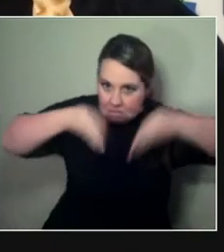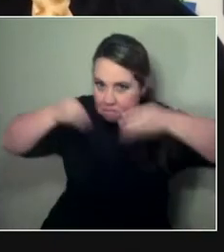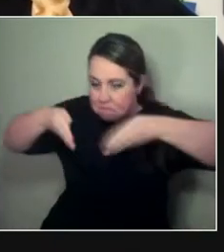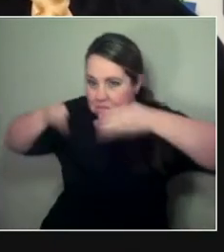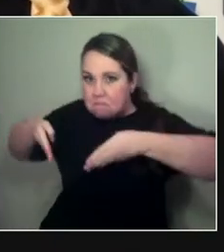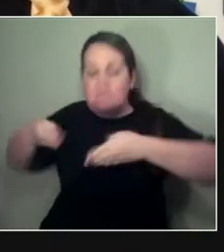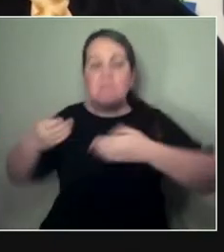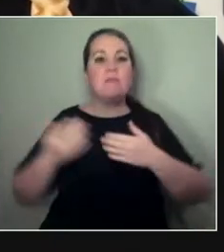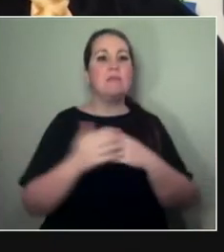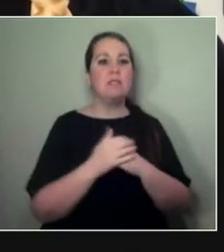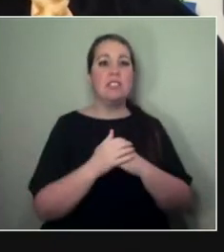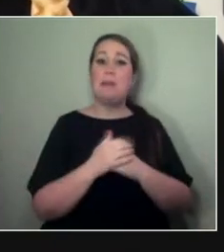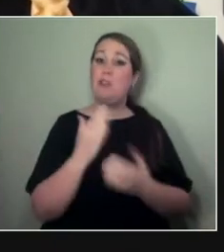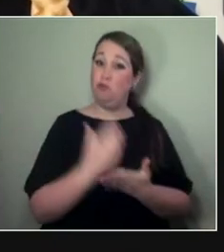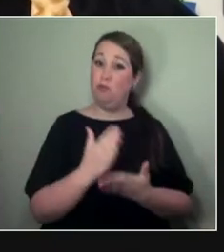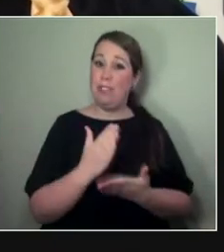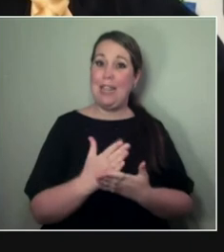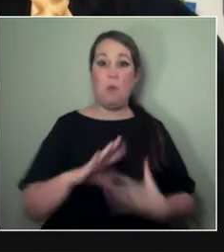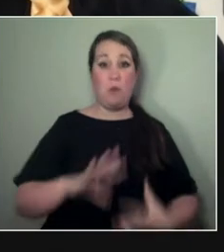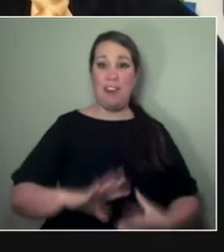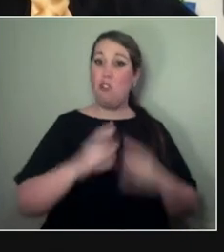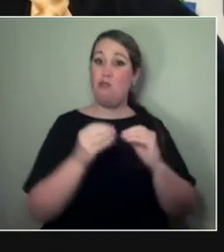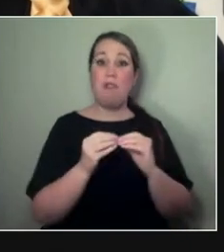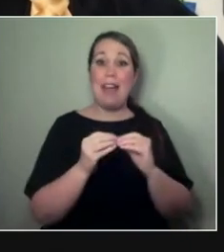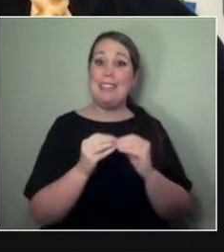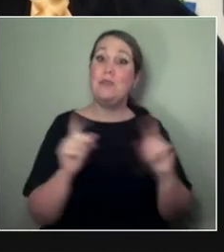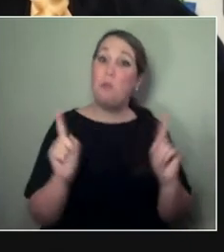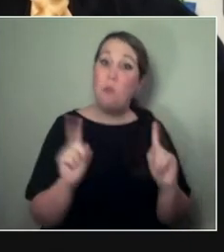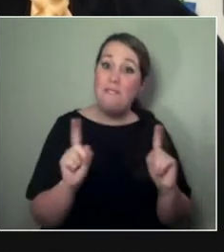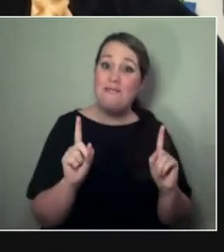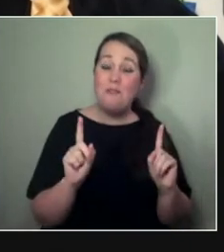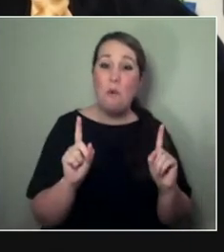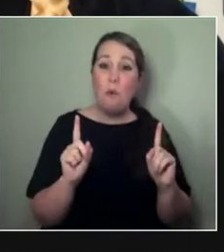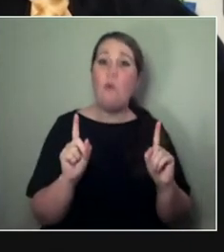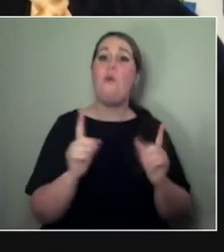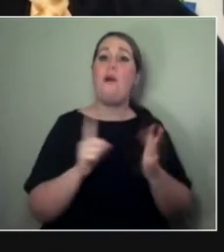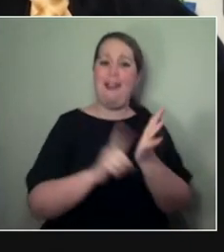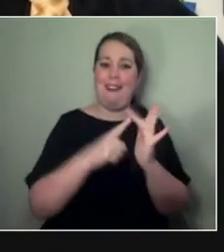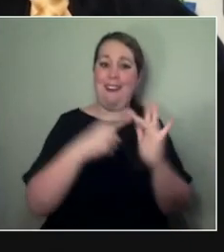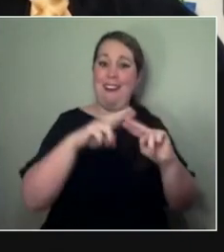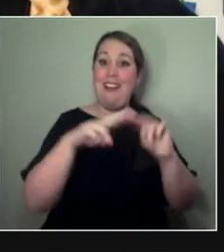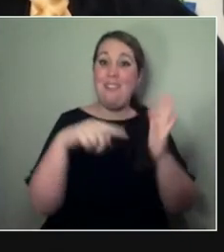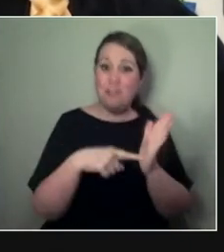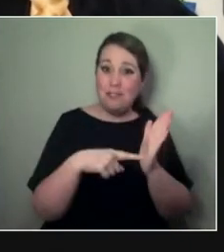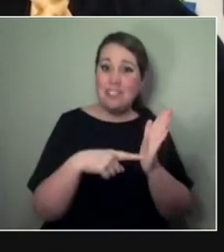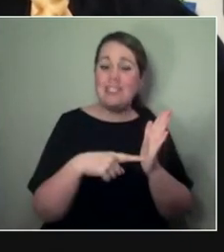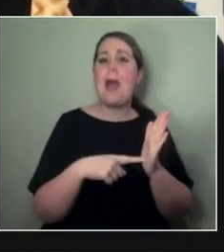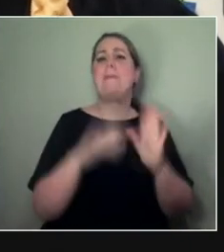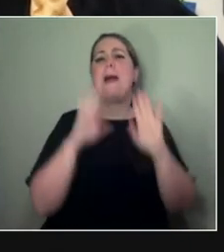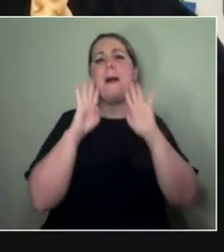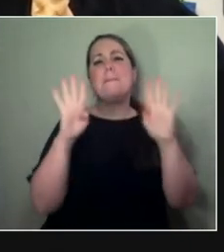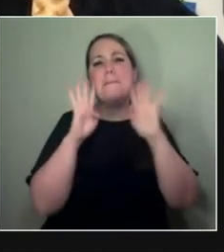which is about bringing amazing international artists to the city and to Londoners. So I imagine it feels the same way for you.